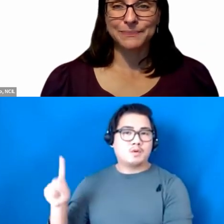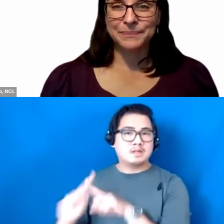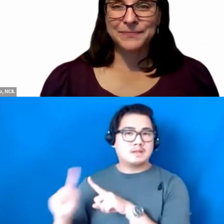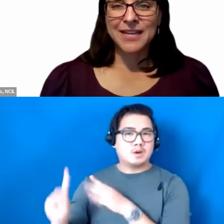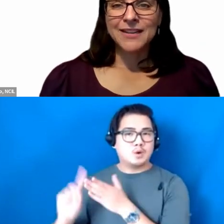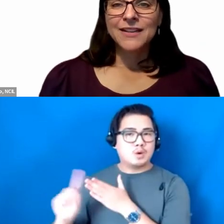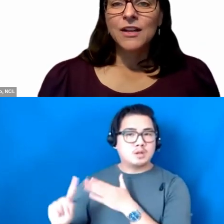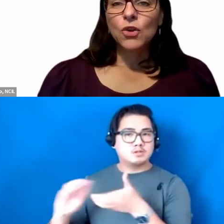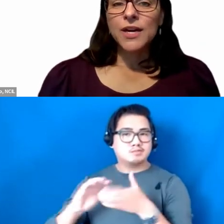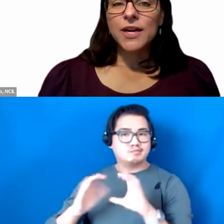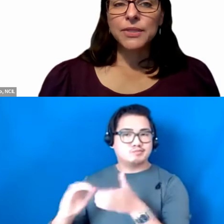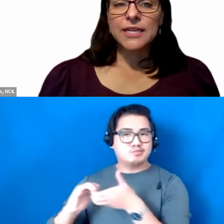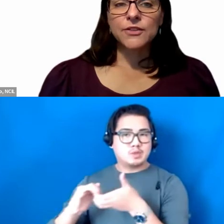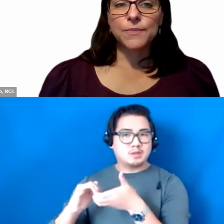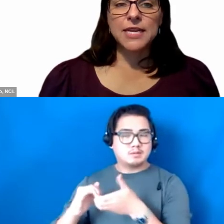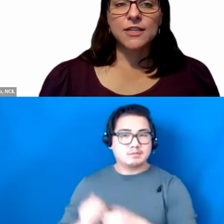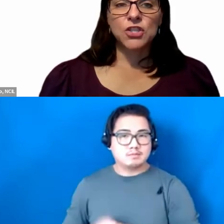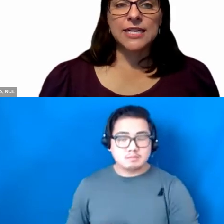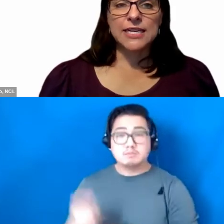. Laura completed her PhD